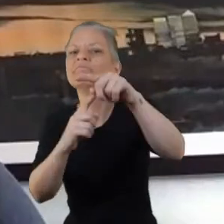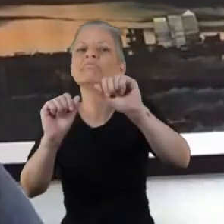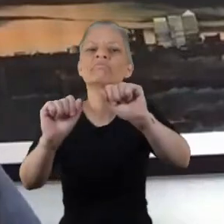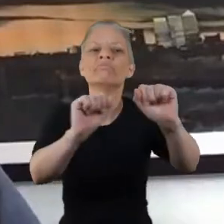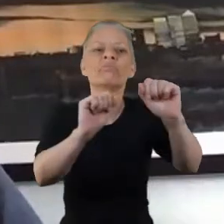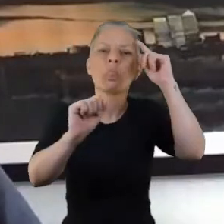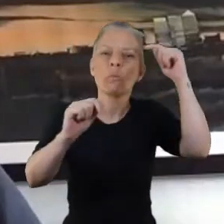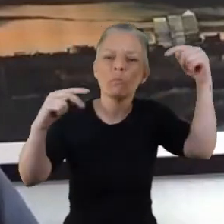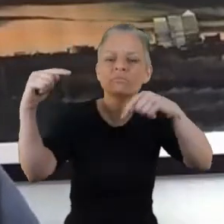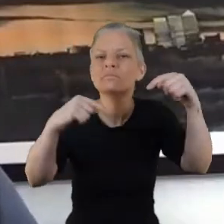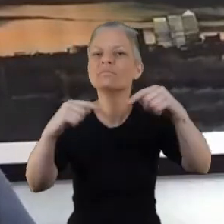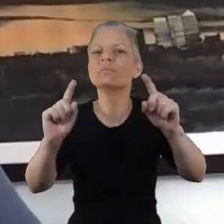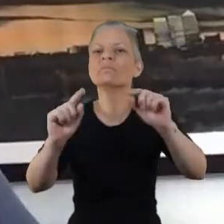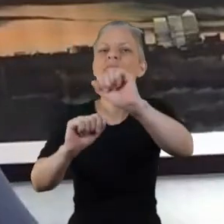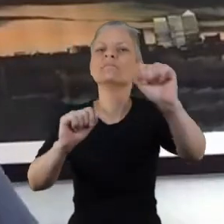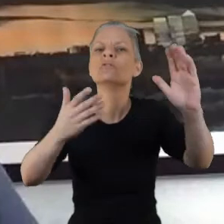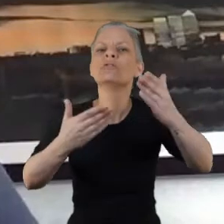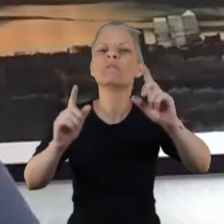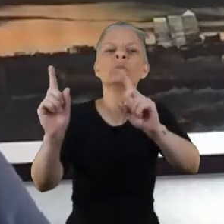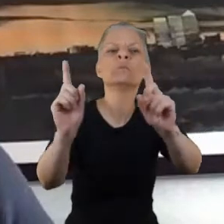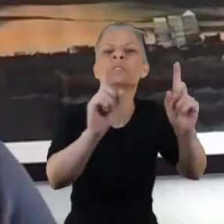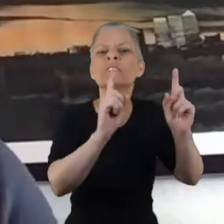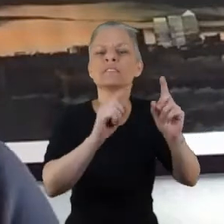I've just been a bit of a number that’s been processed through my recovery process.